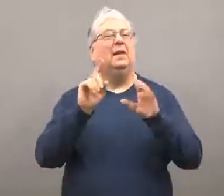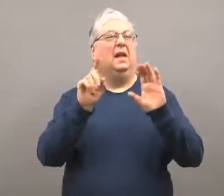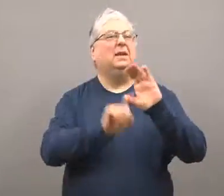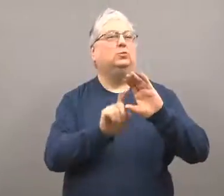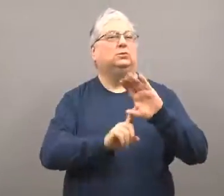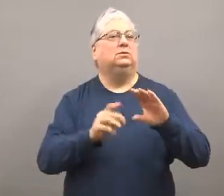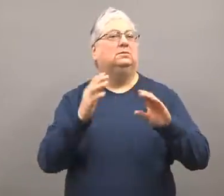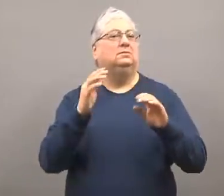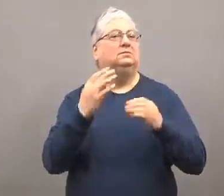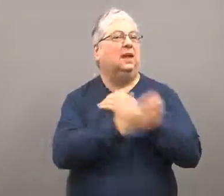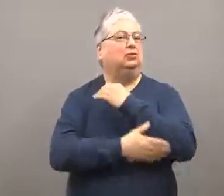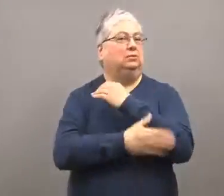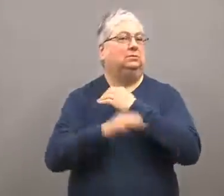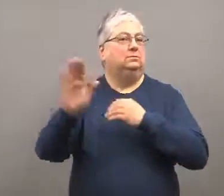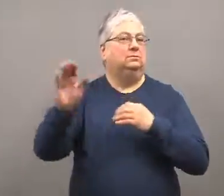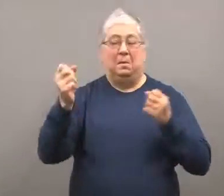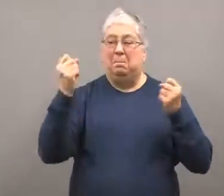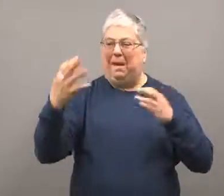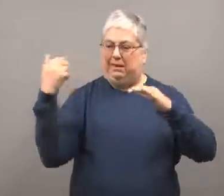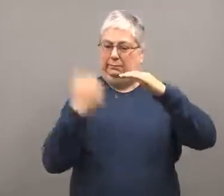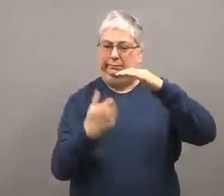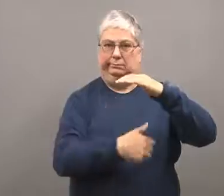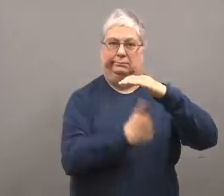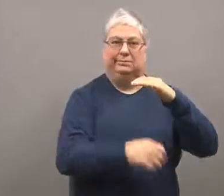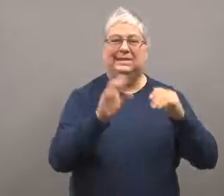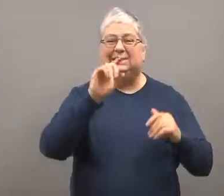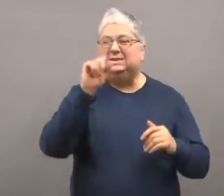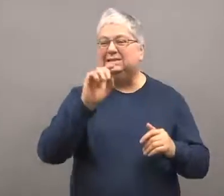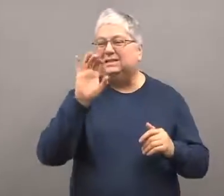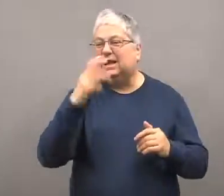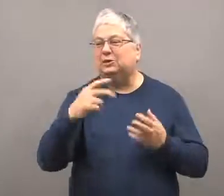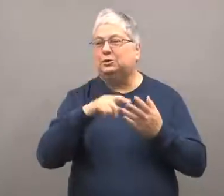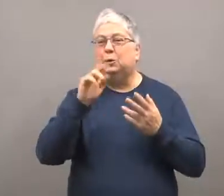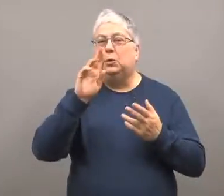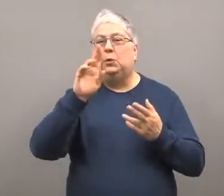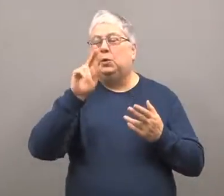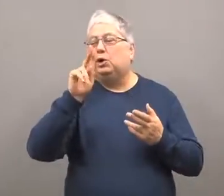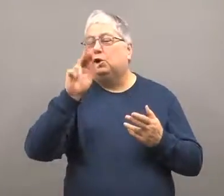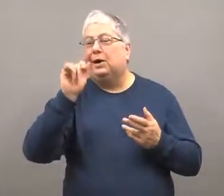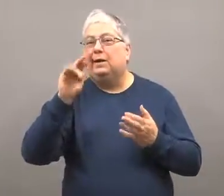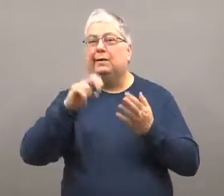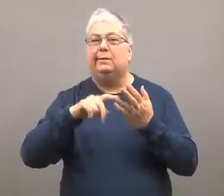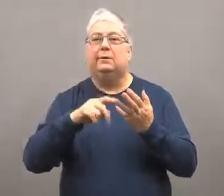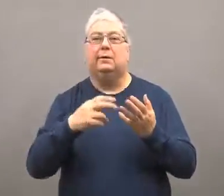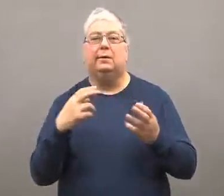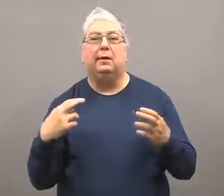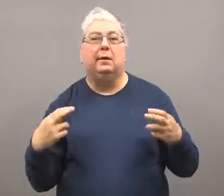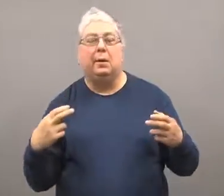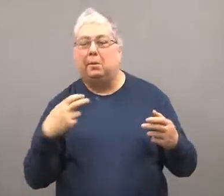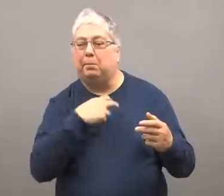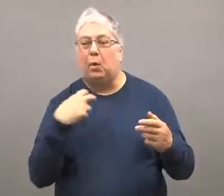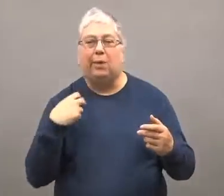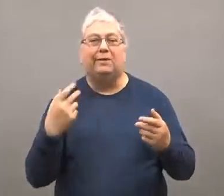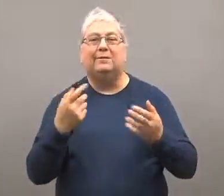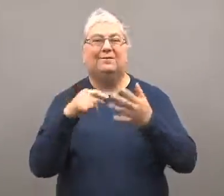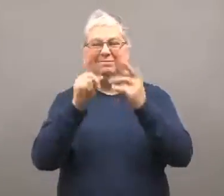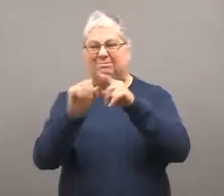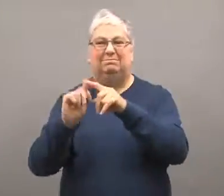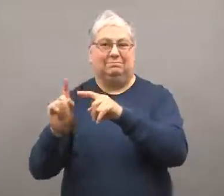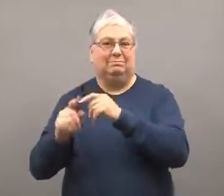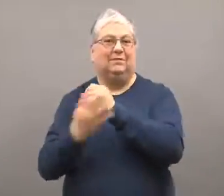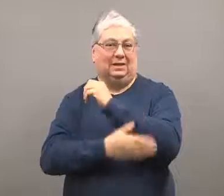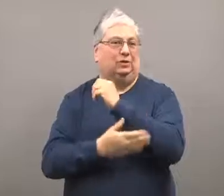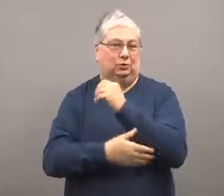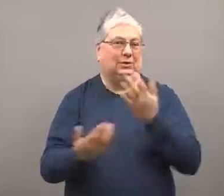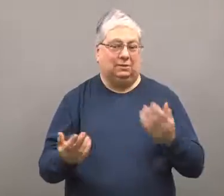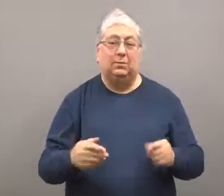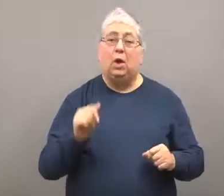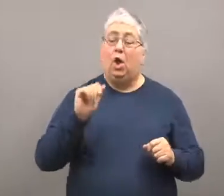It was a communist country, and many others were under its umbrella,